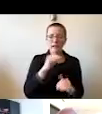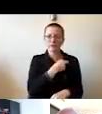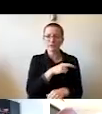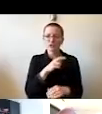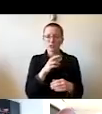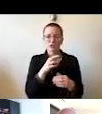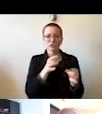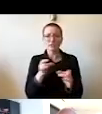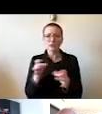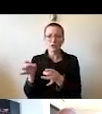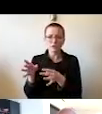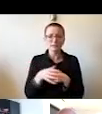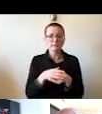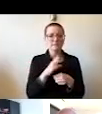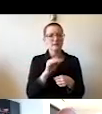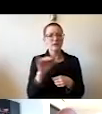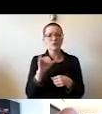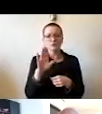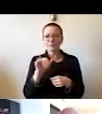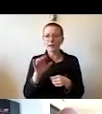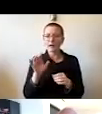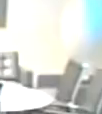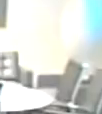and by the alarming loss of respect for human dignity,